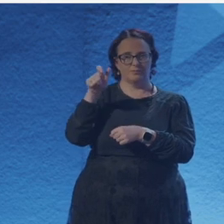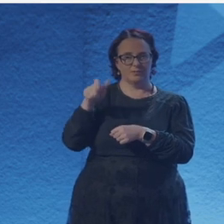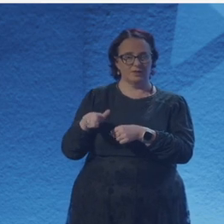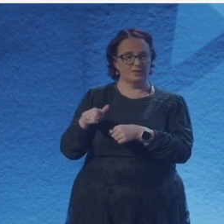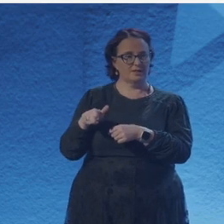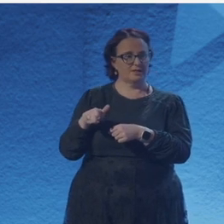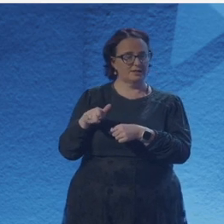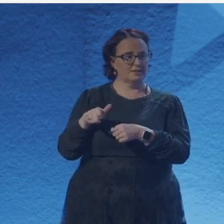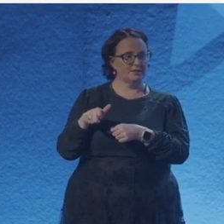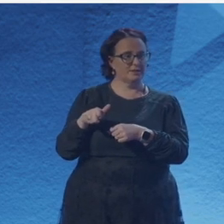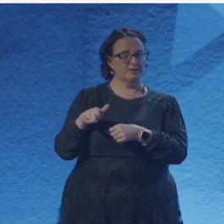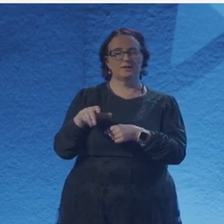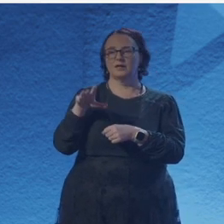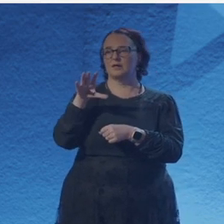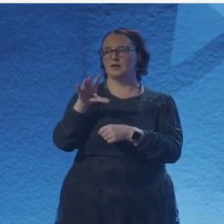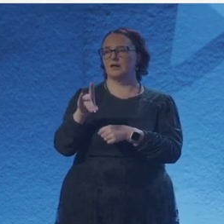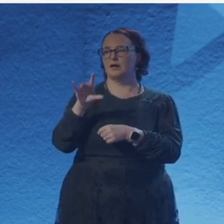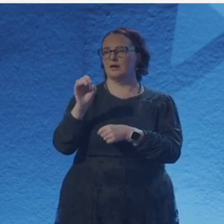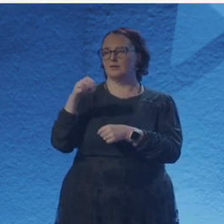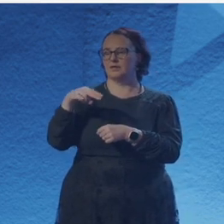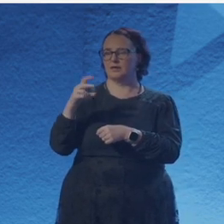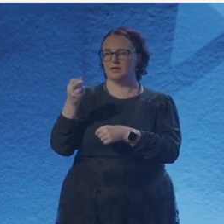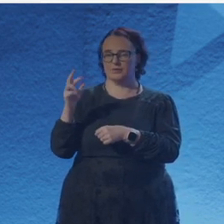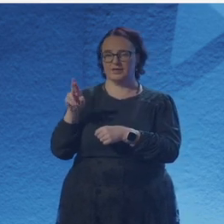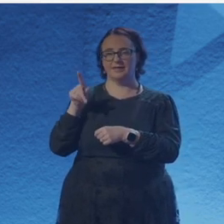maybe you wrote about women in the scientists who wrote